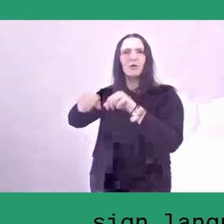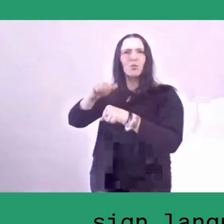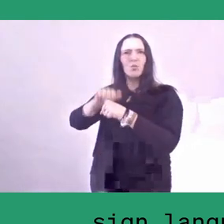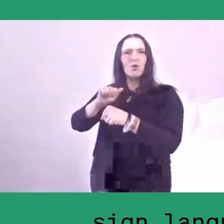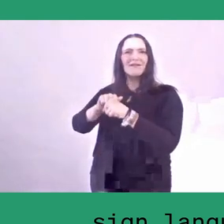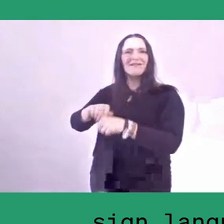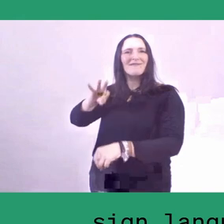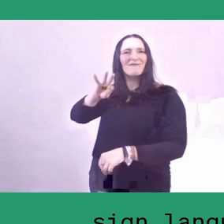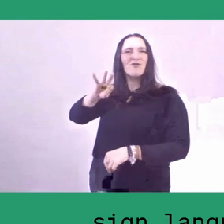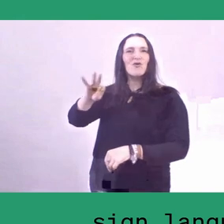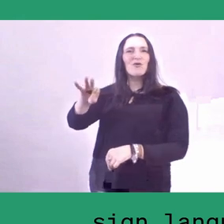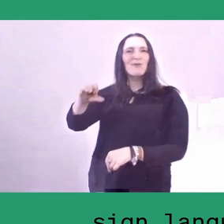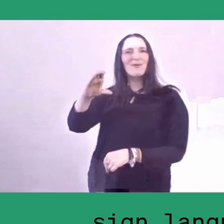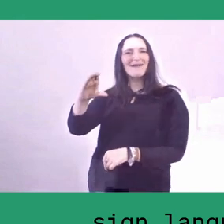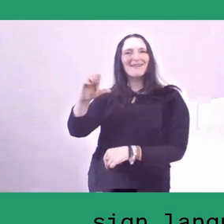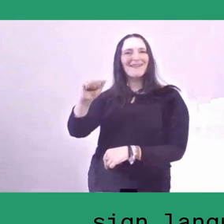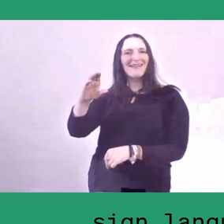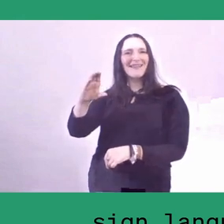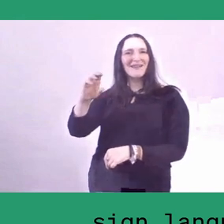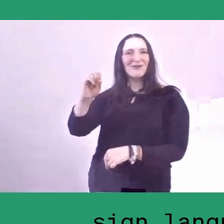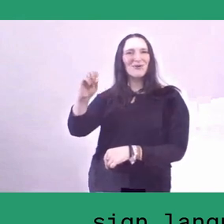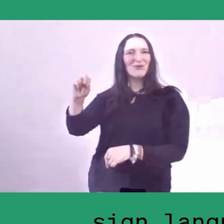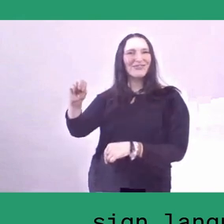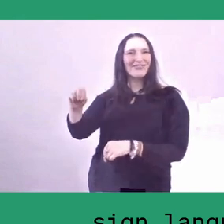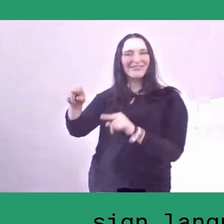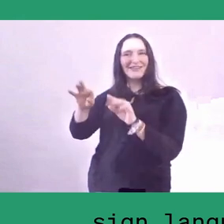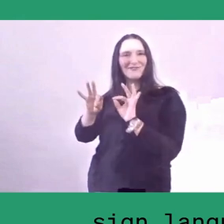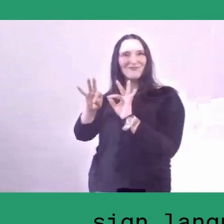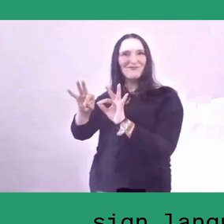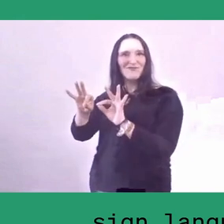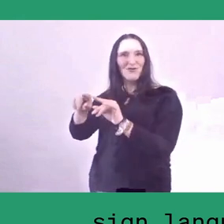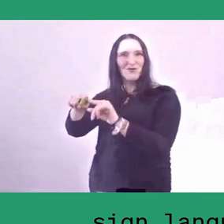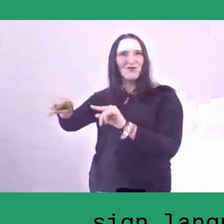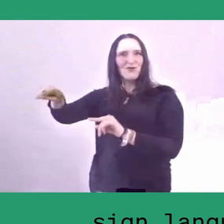They decided to use that